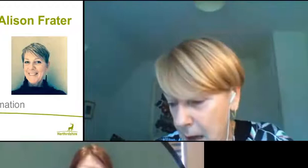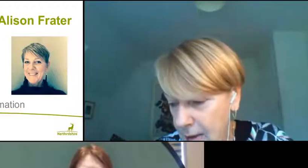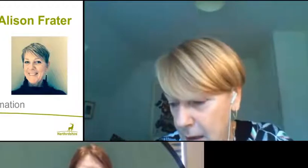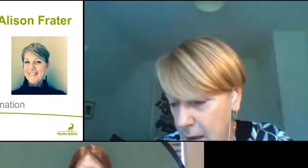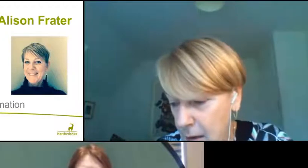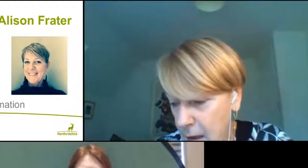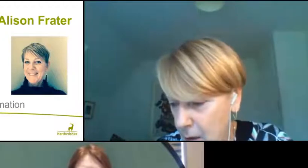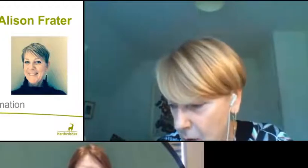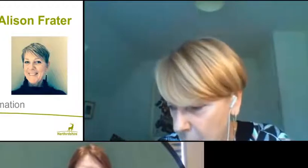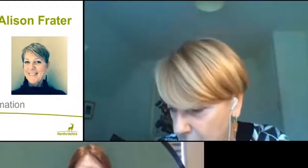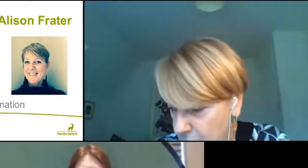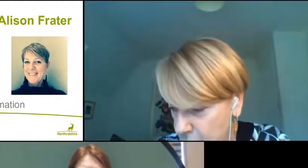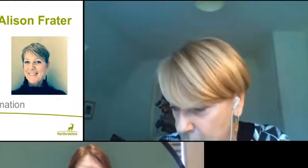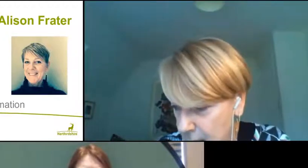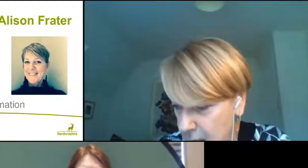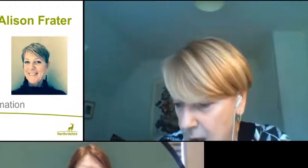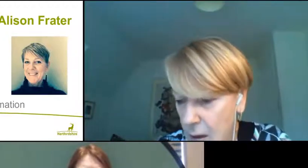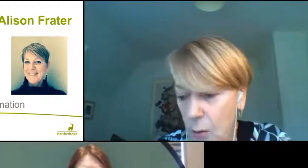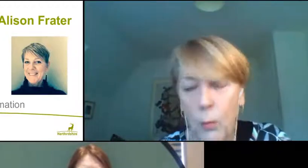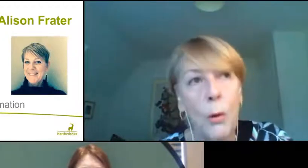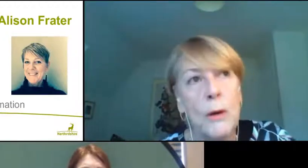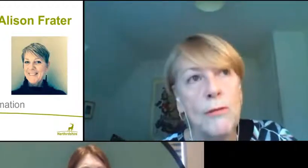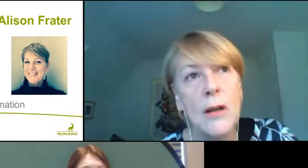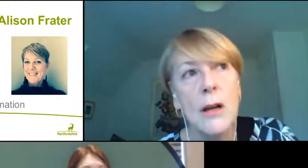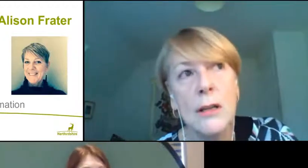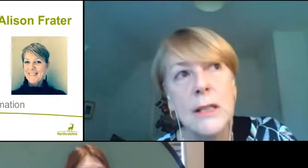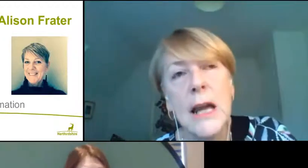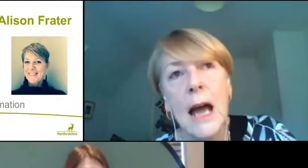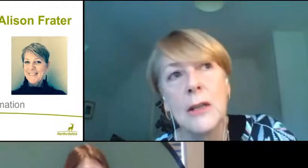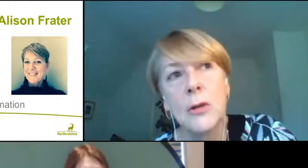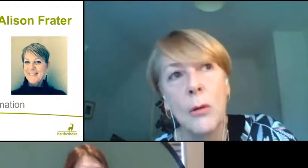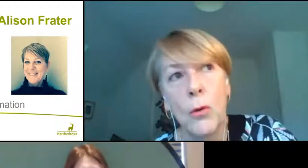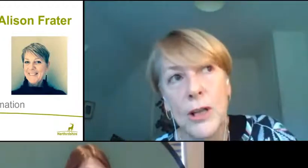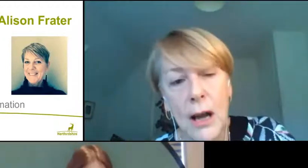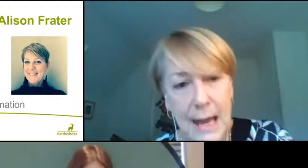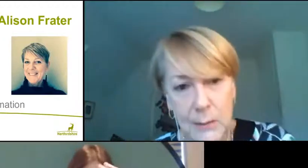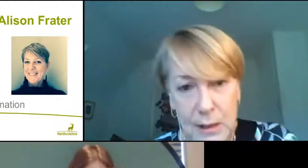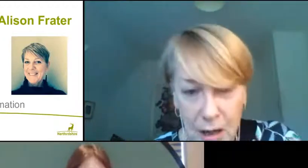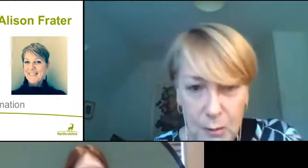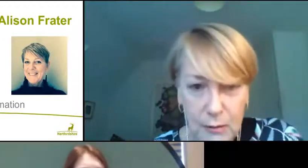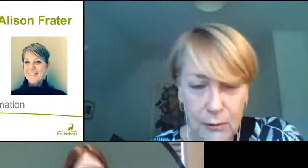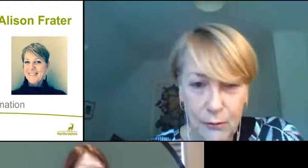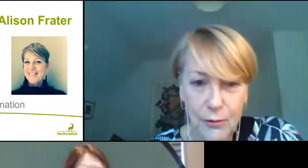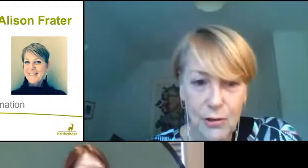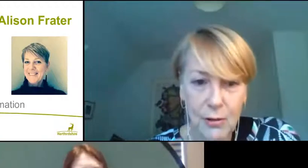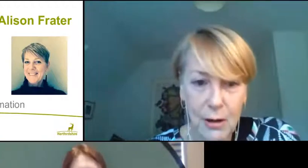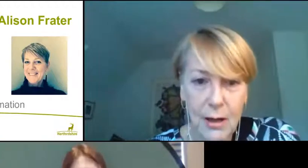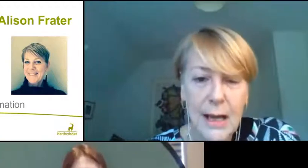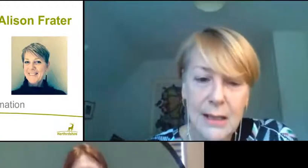I think in conclusion, really what we've learned and what our aims and hopes for the future are,